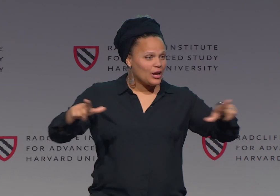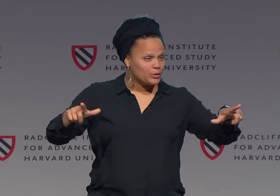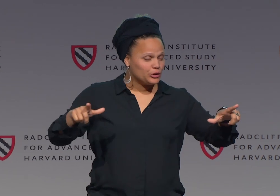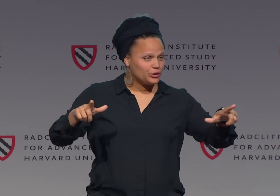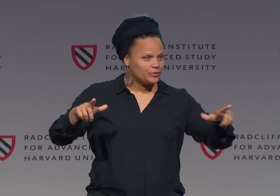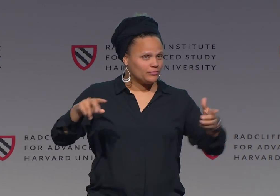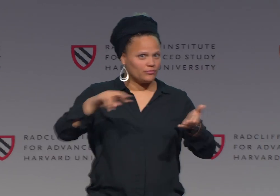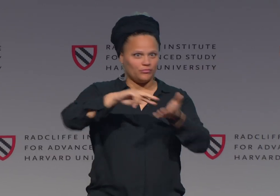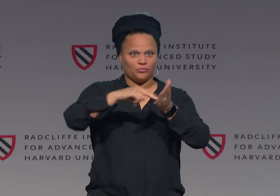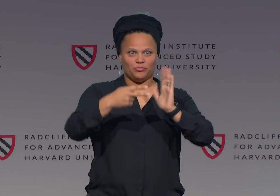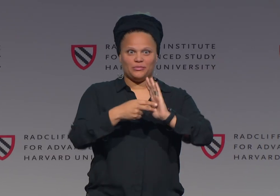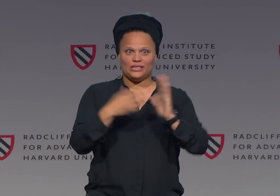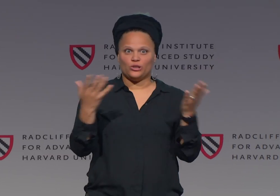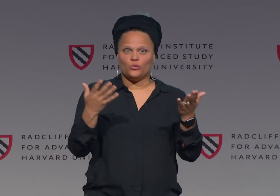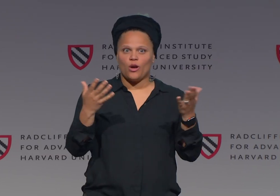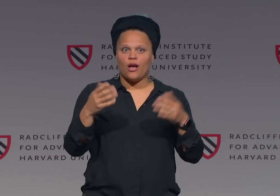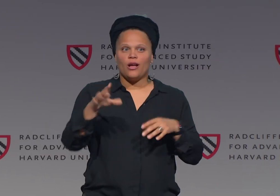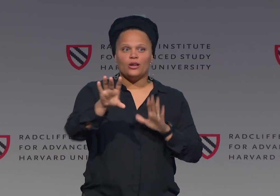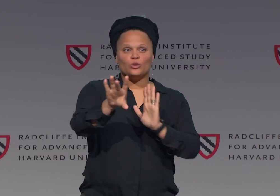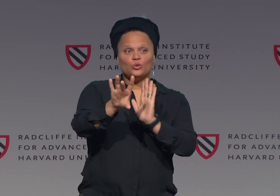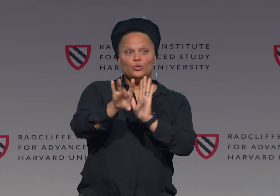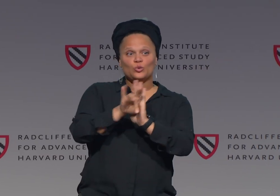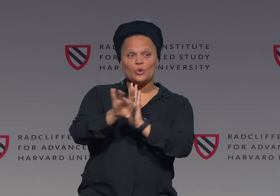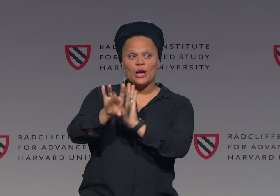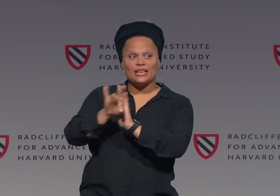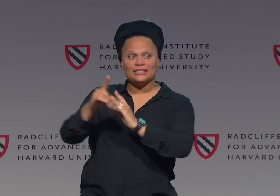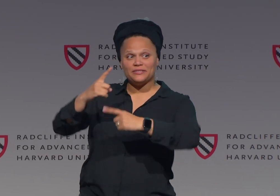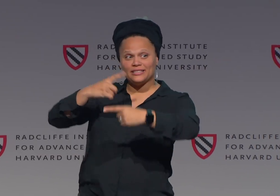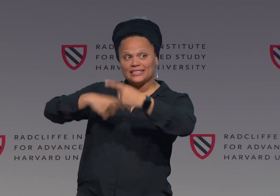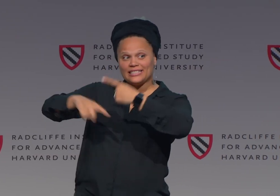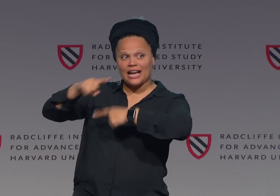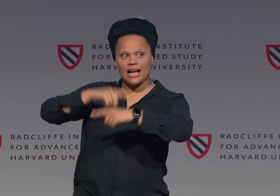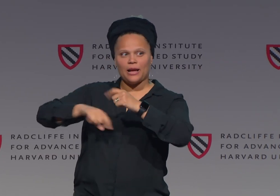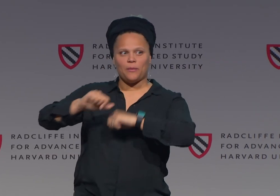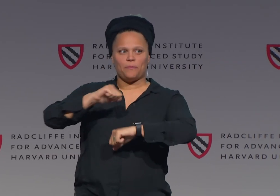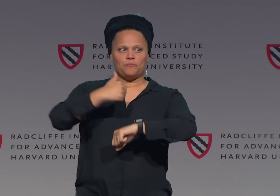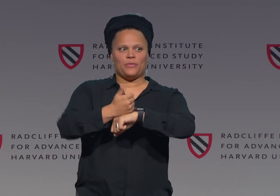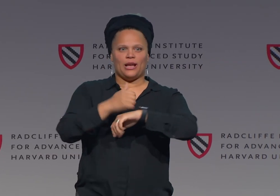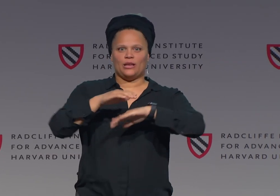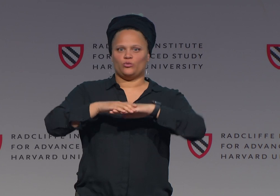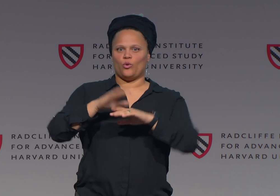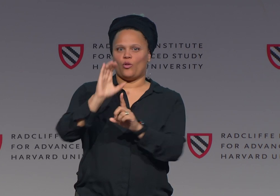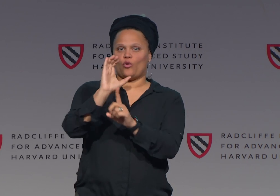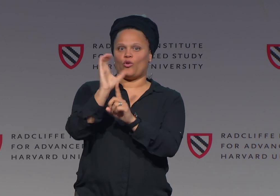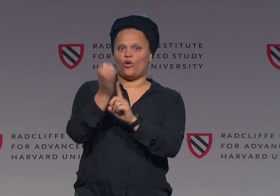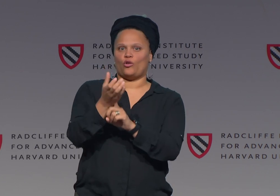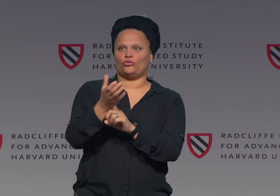And therefore emerges further uses of language, language choices, and signs,